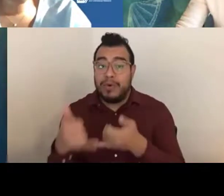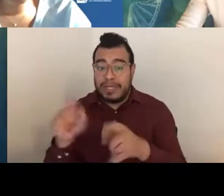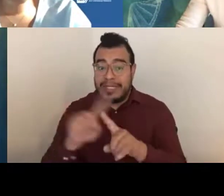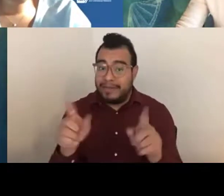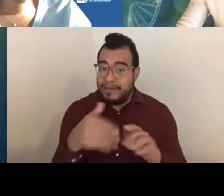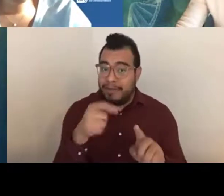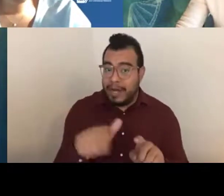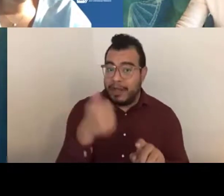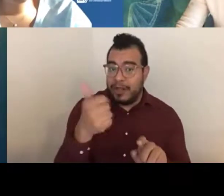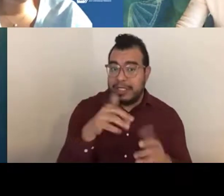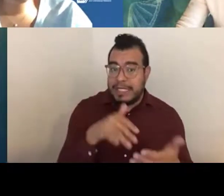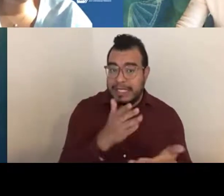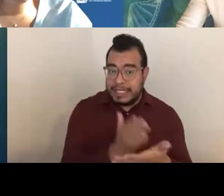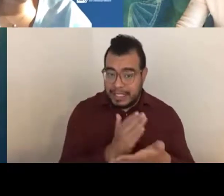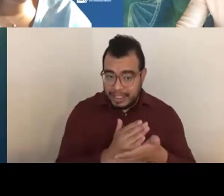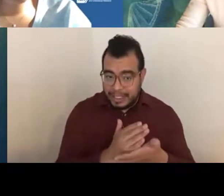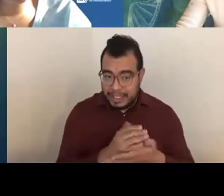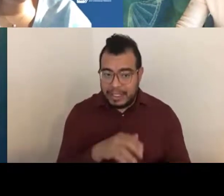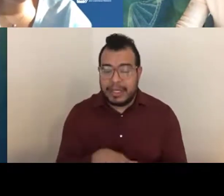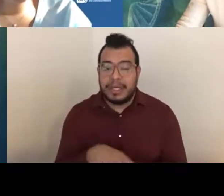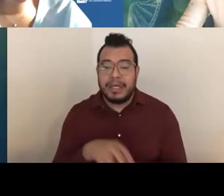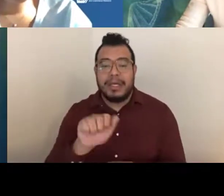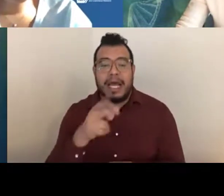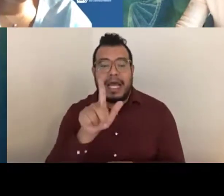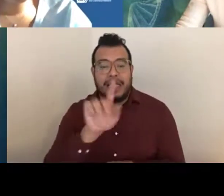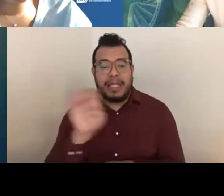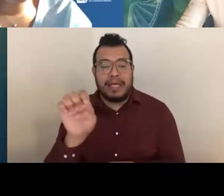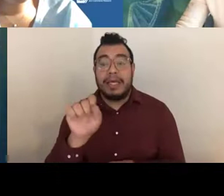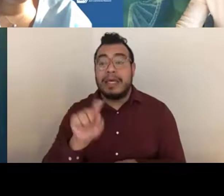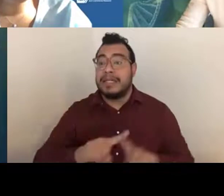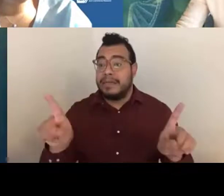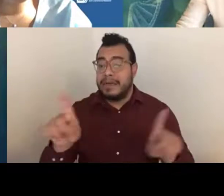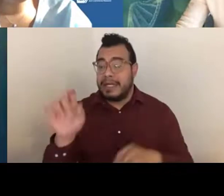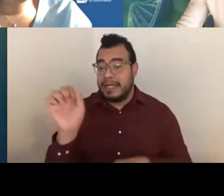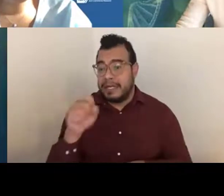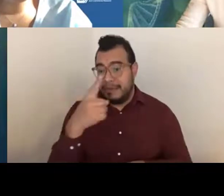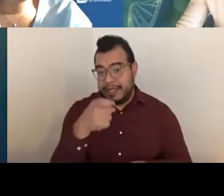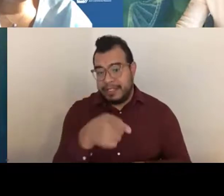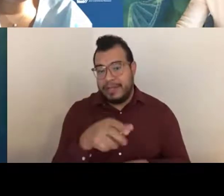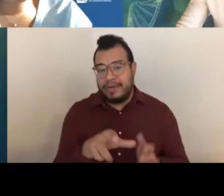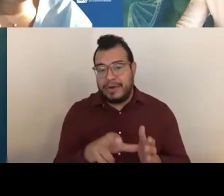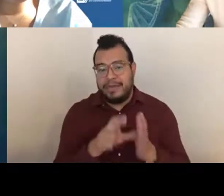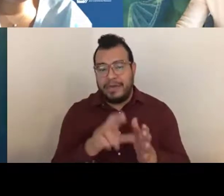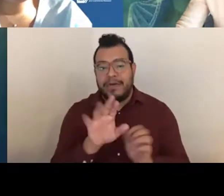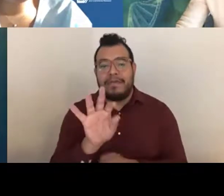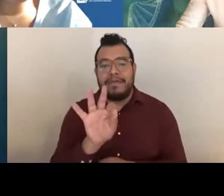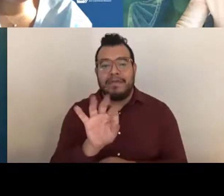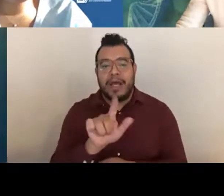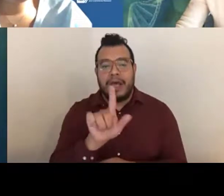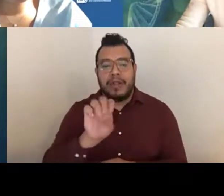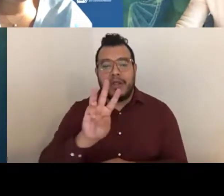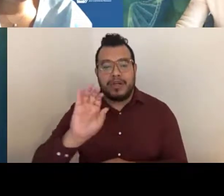Ashlee Lane: So, by different, they're different because they're reviewing fellowship applications versus RO1 applications.